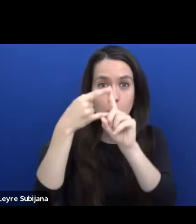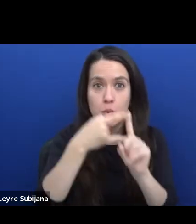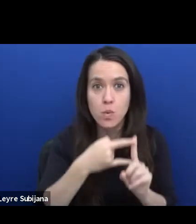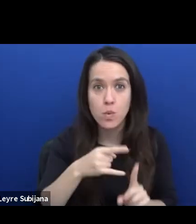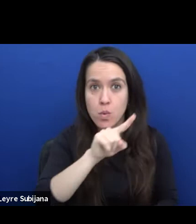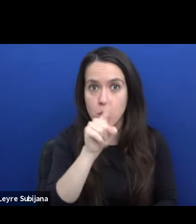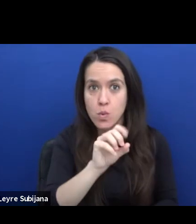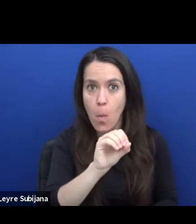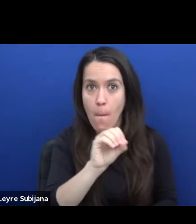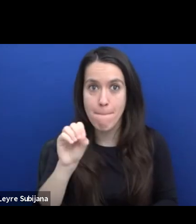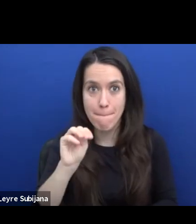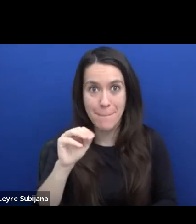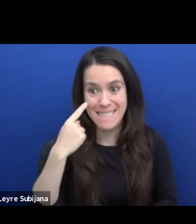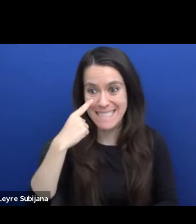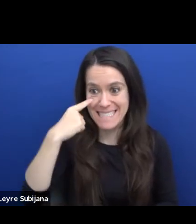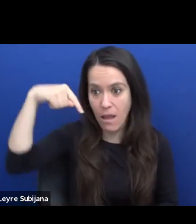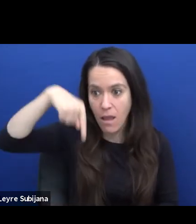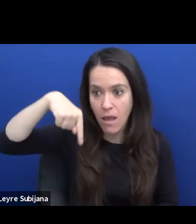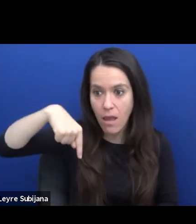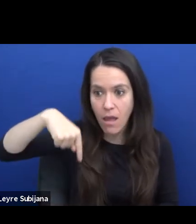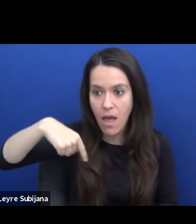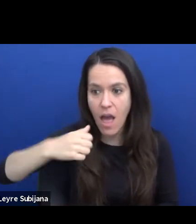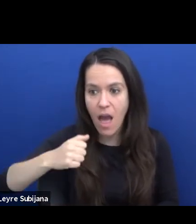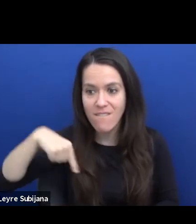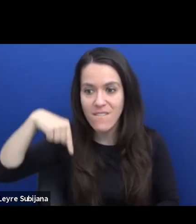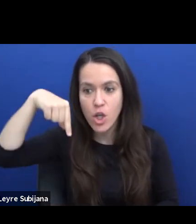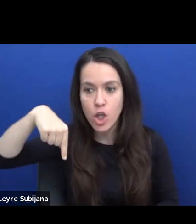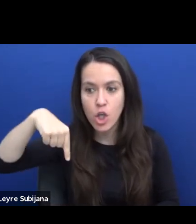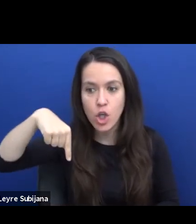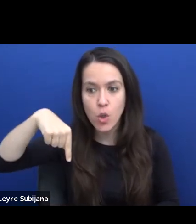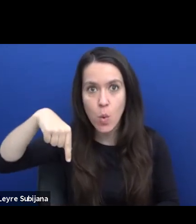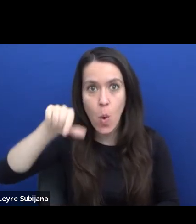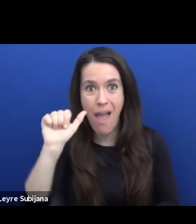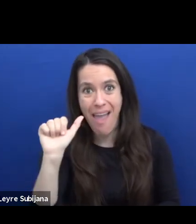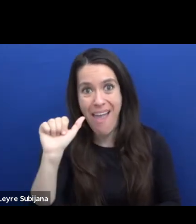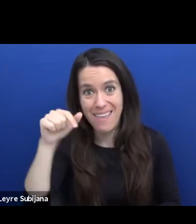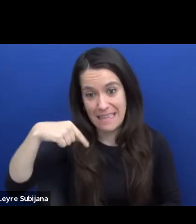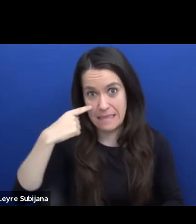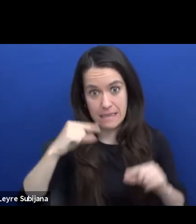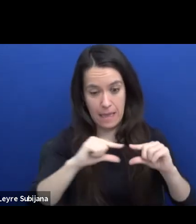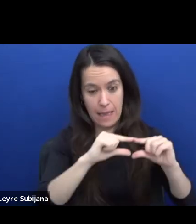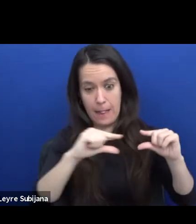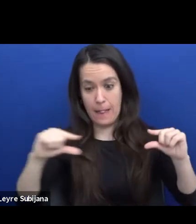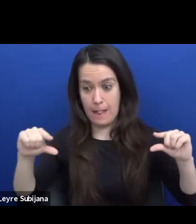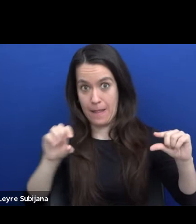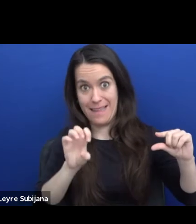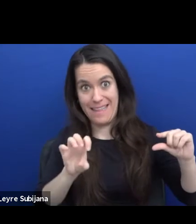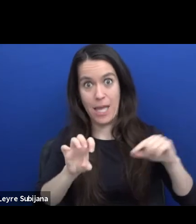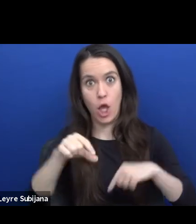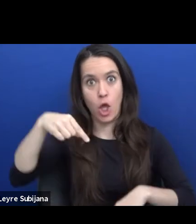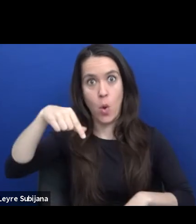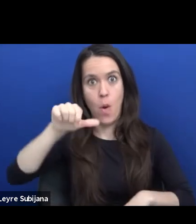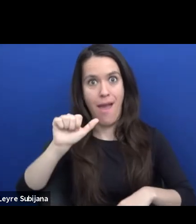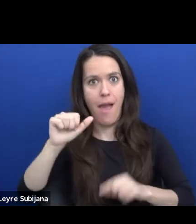it's a button on the bottom of your screen. And please start asking questions now